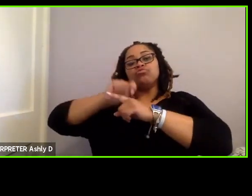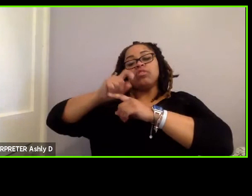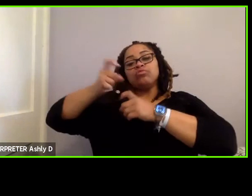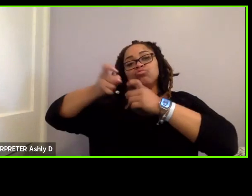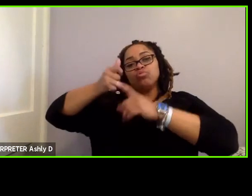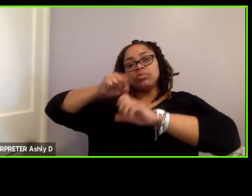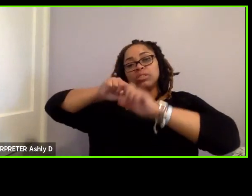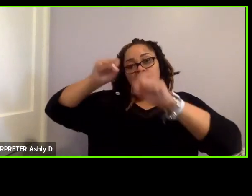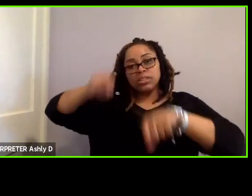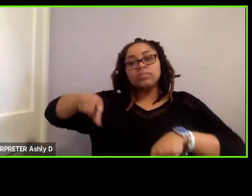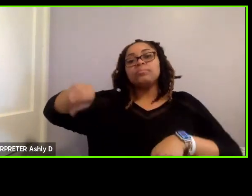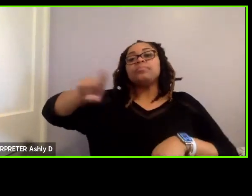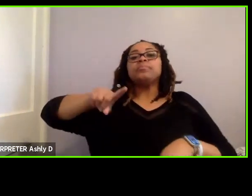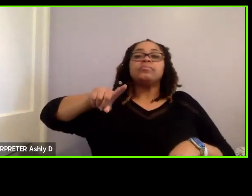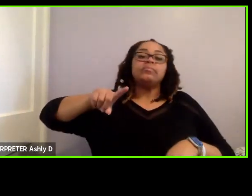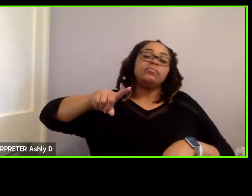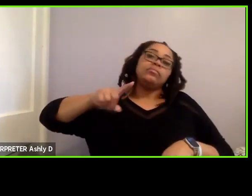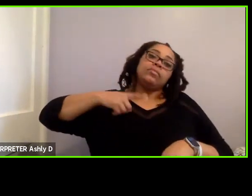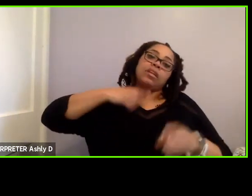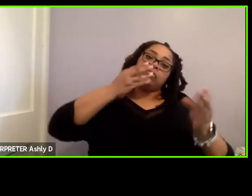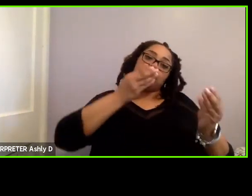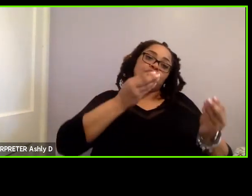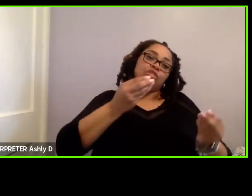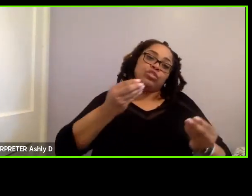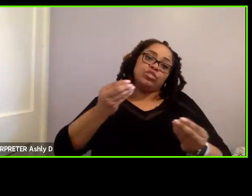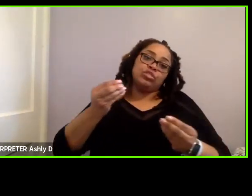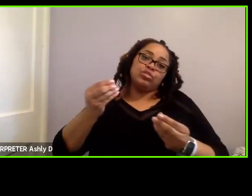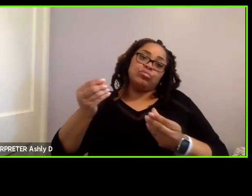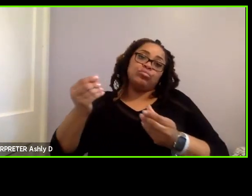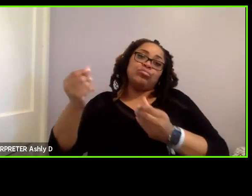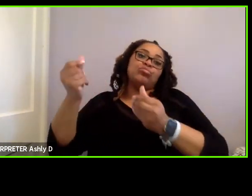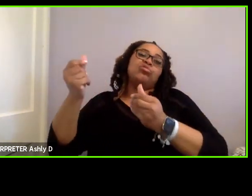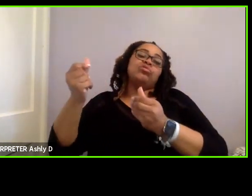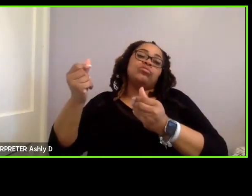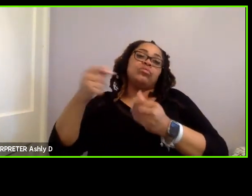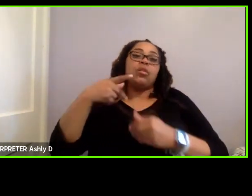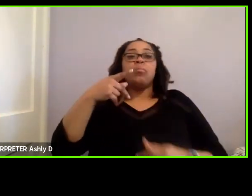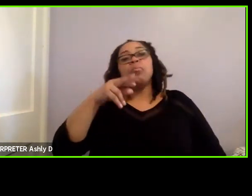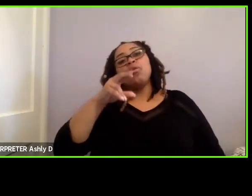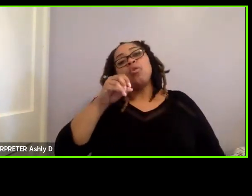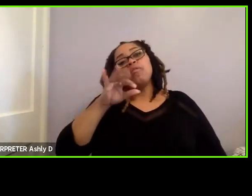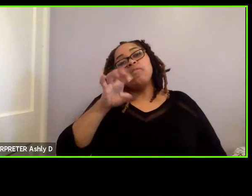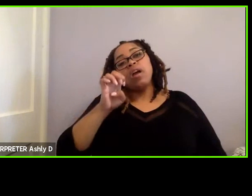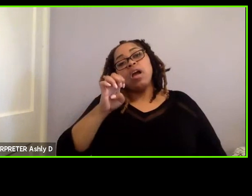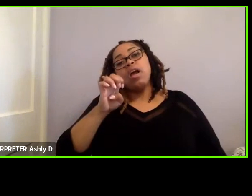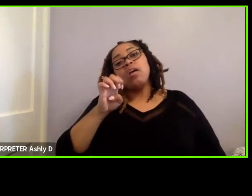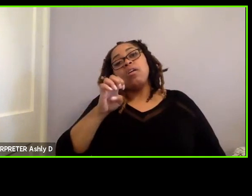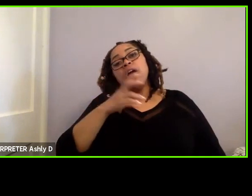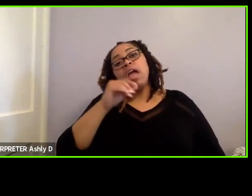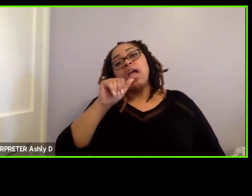they have, you know, smooth acceleration/deceleration profiles, smooth alignment transitions and